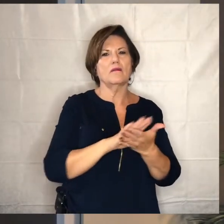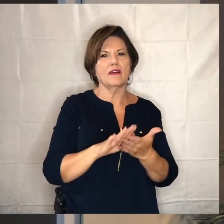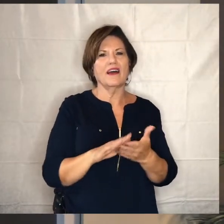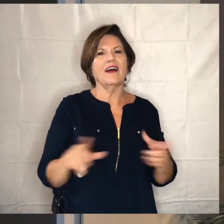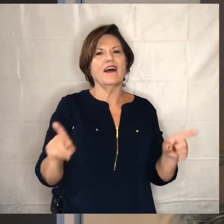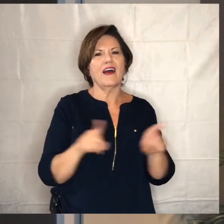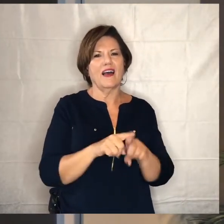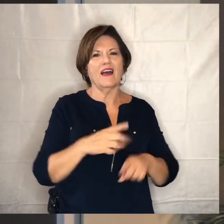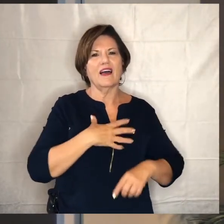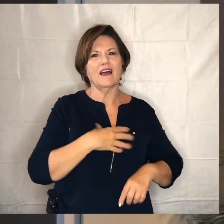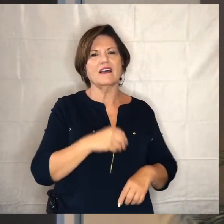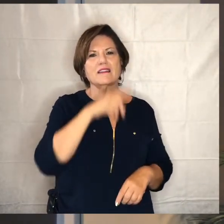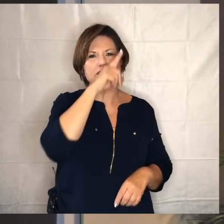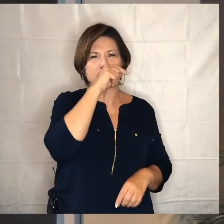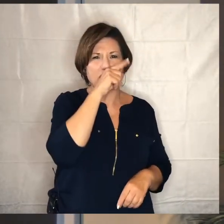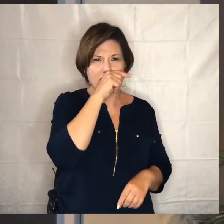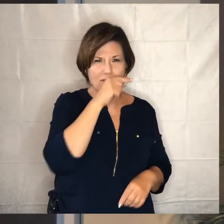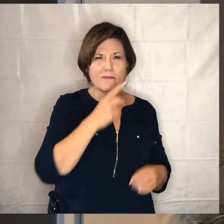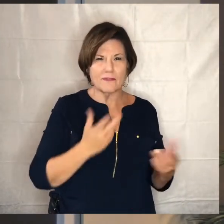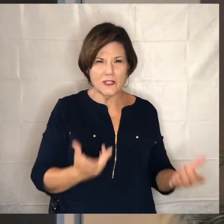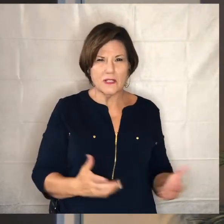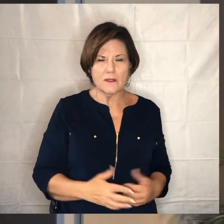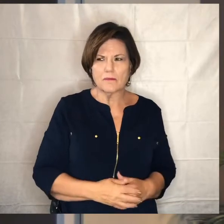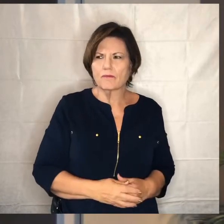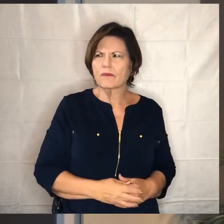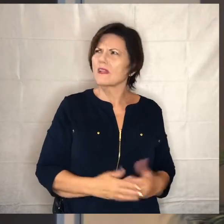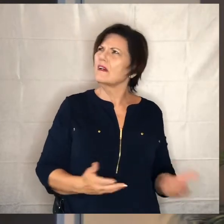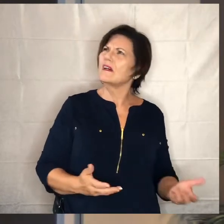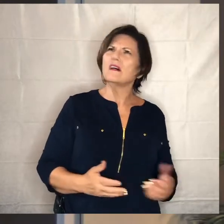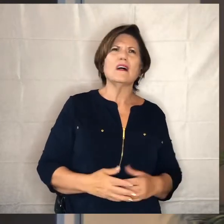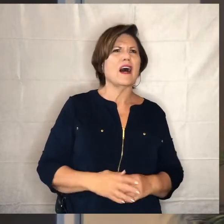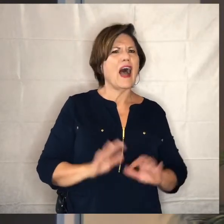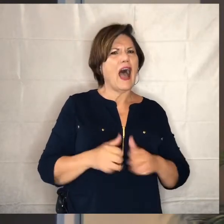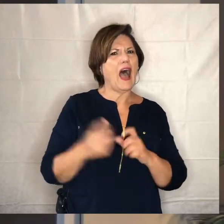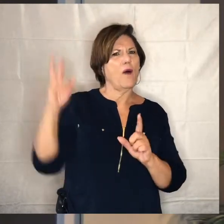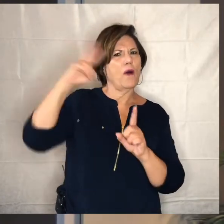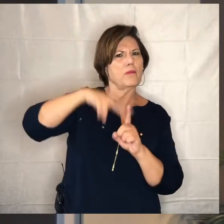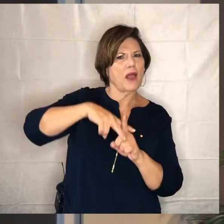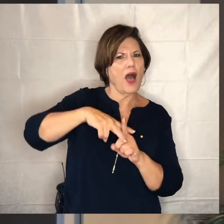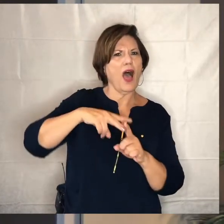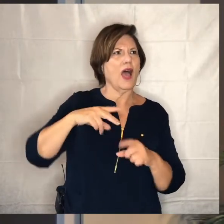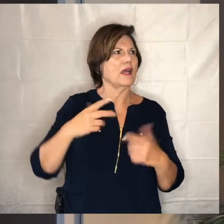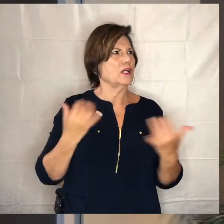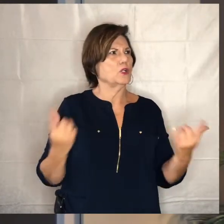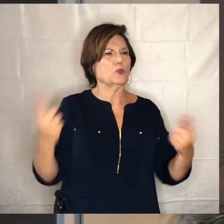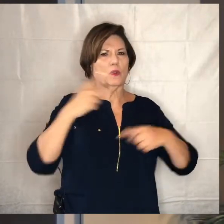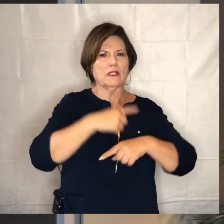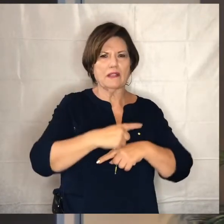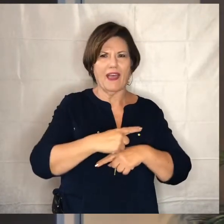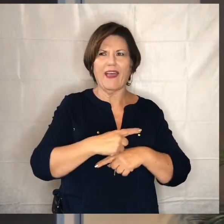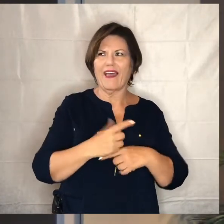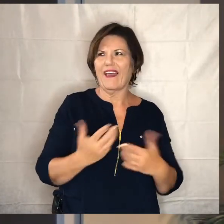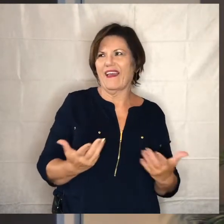that's kind of the imagery that's here and so what how does this practically then apply to where we got in our on our own lives